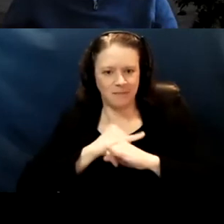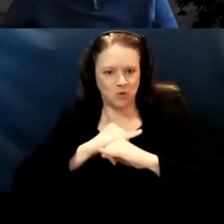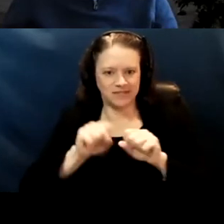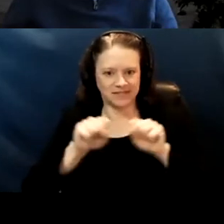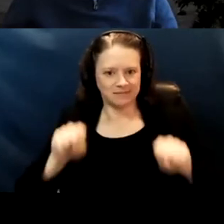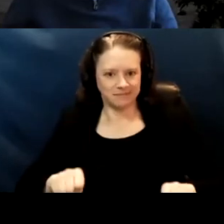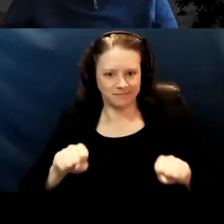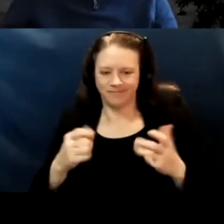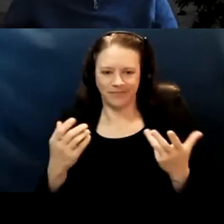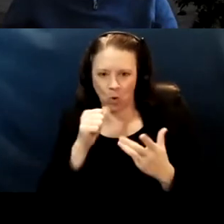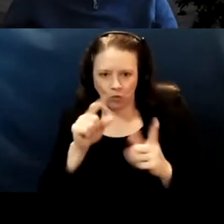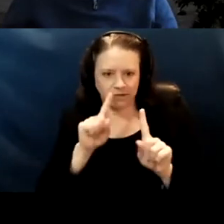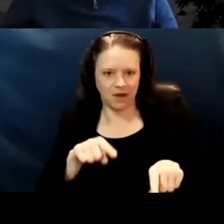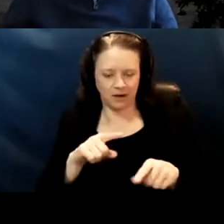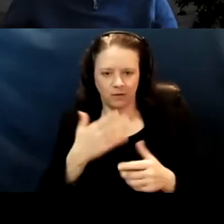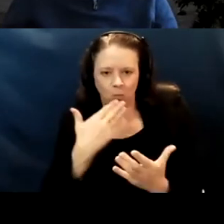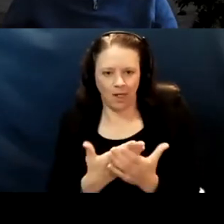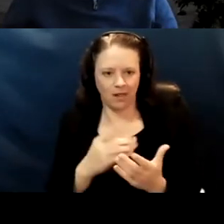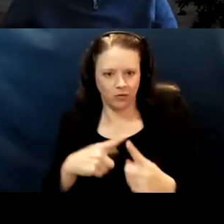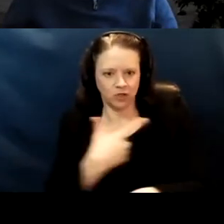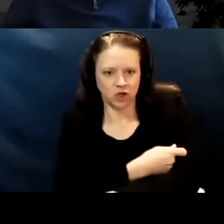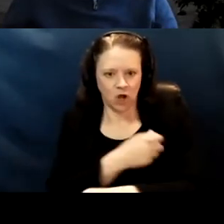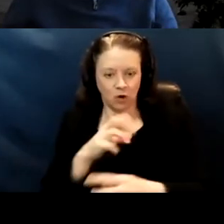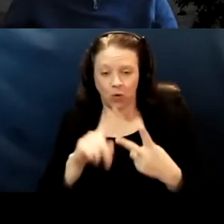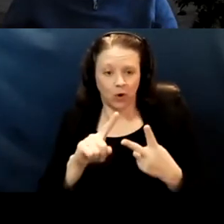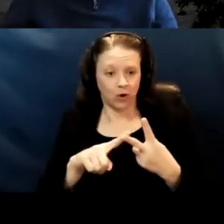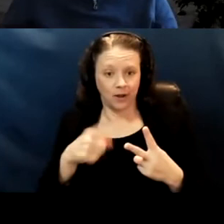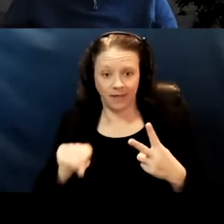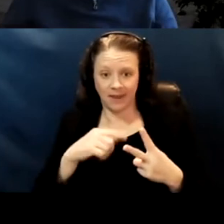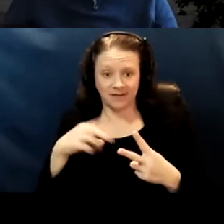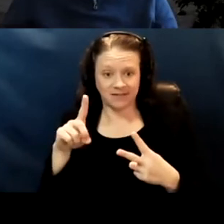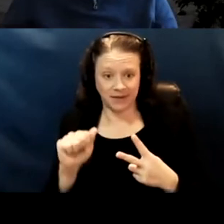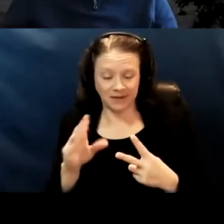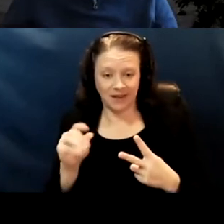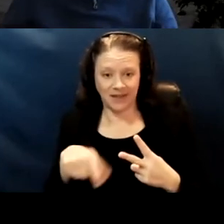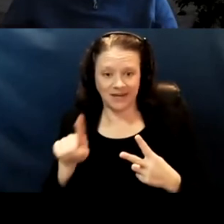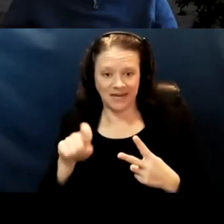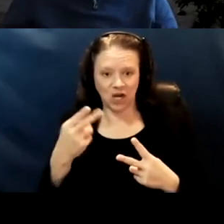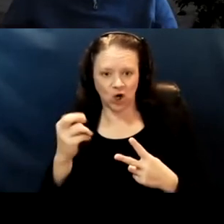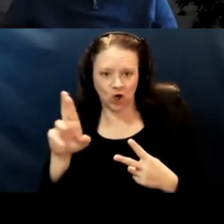they're not gonna respond well to the shot or they're, they have disabilities. They need herd immunity and,